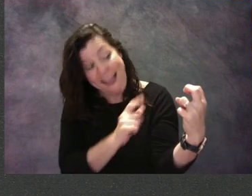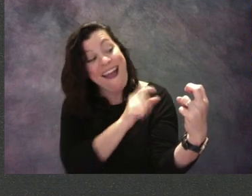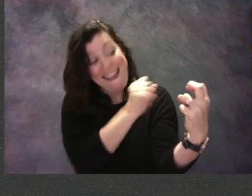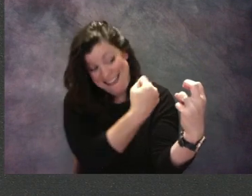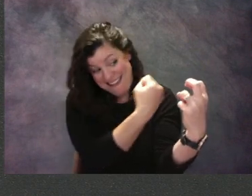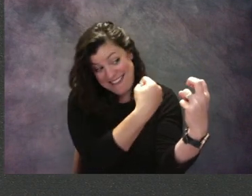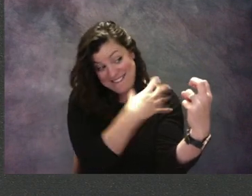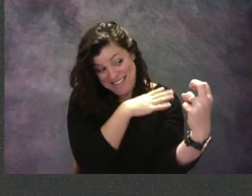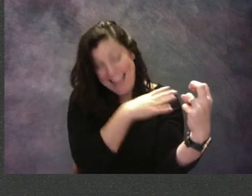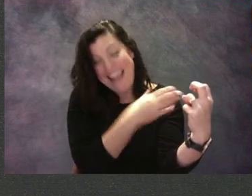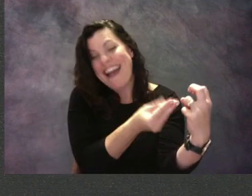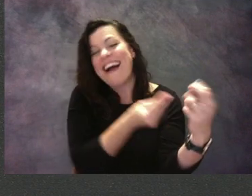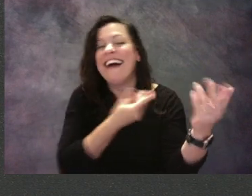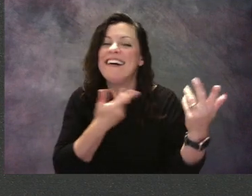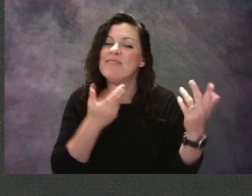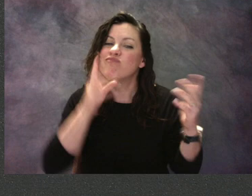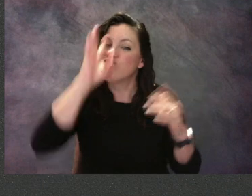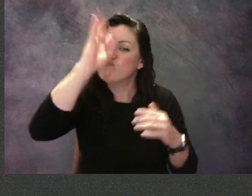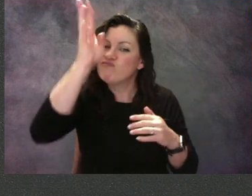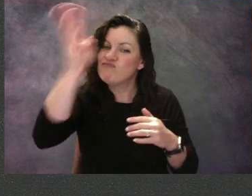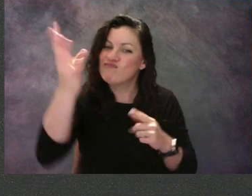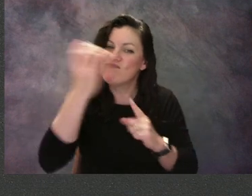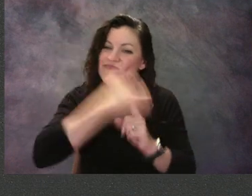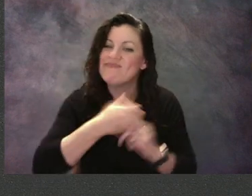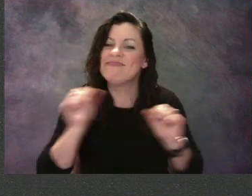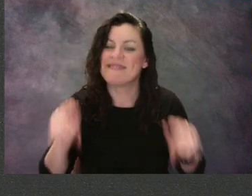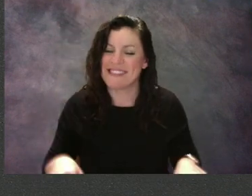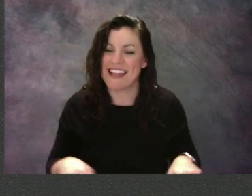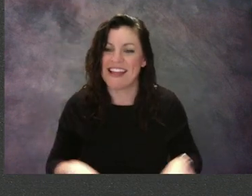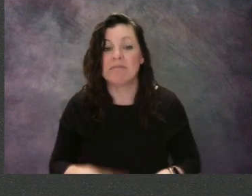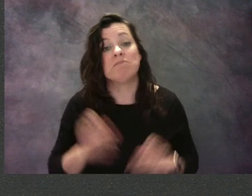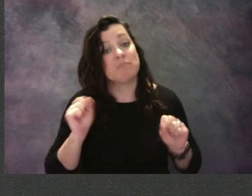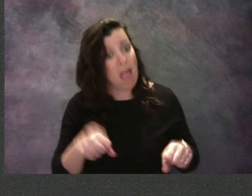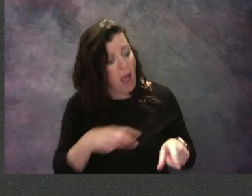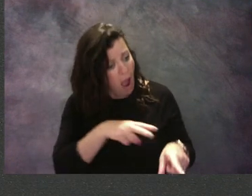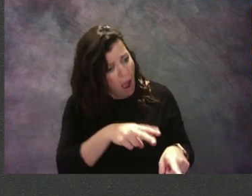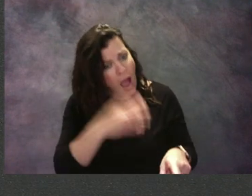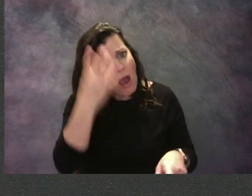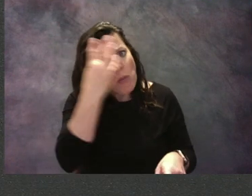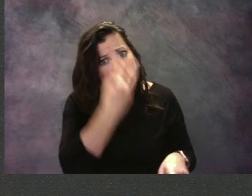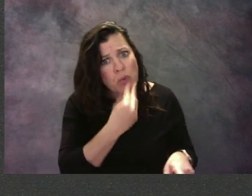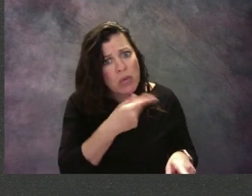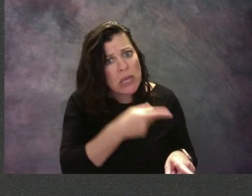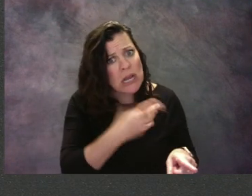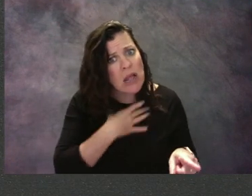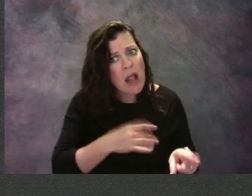Do you have a nice compliment to give somebody, or something, your animal?